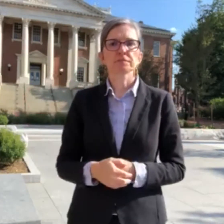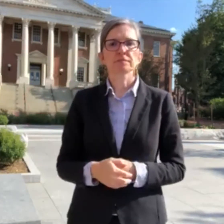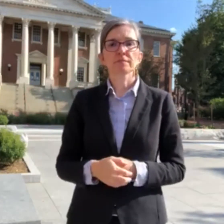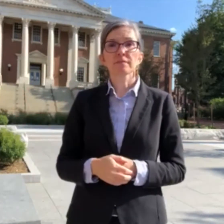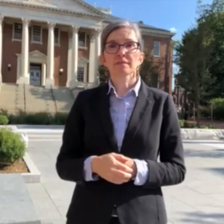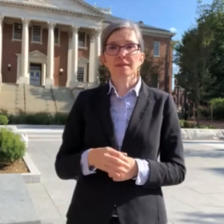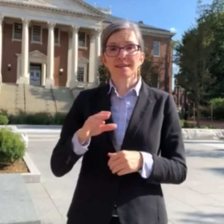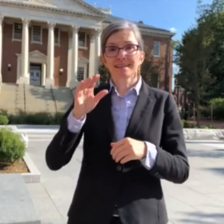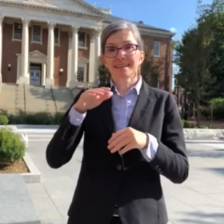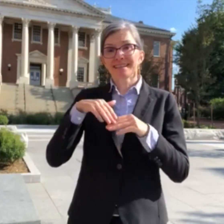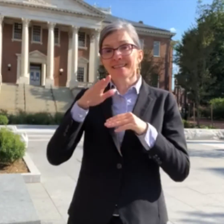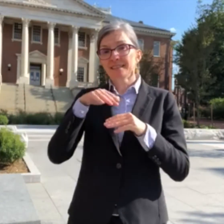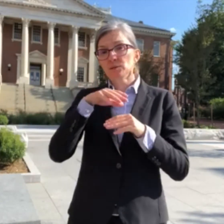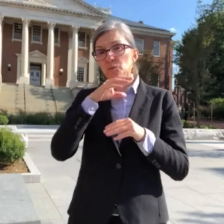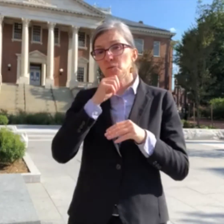More than 90% of senior citizens